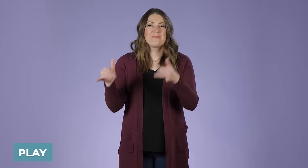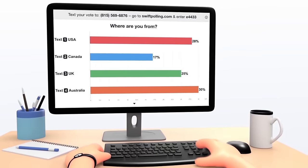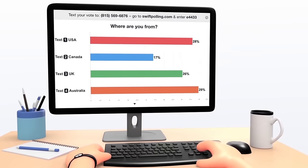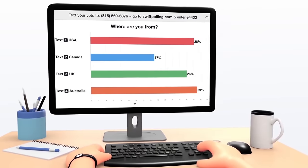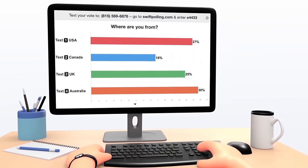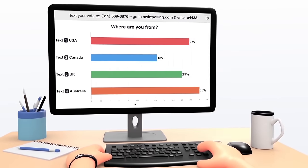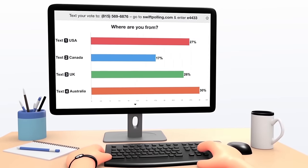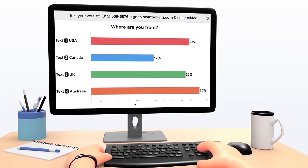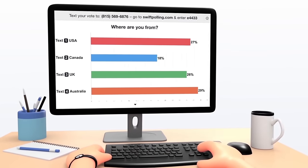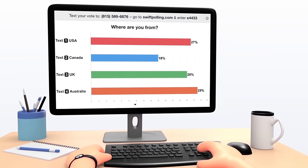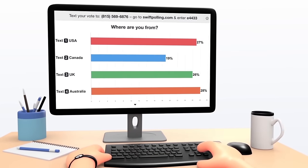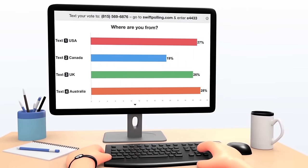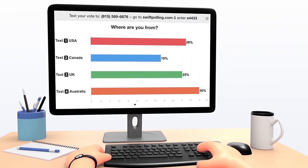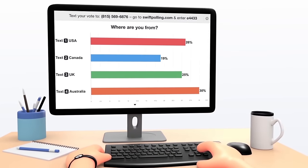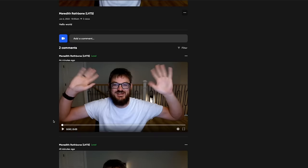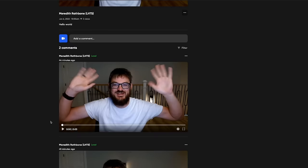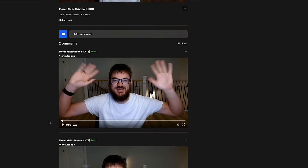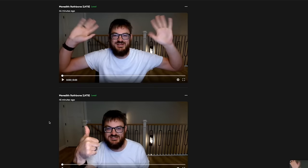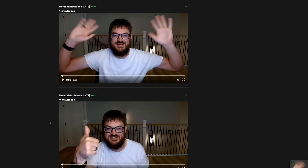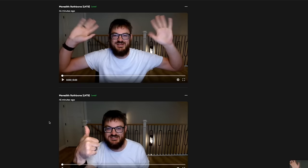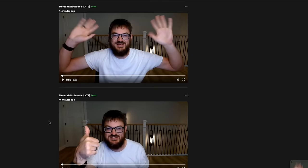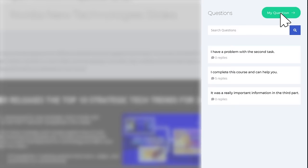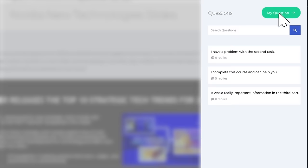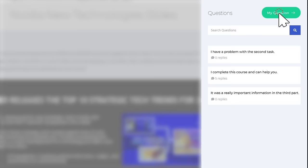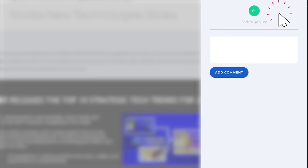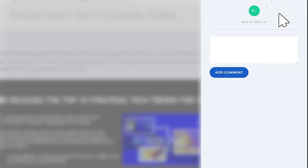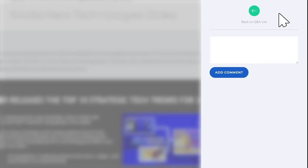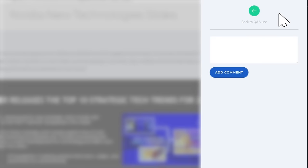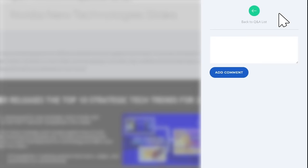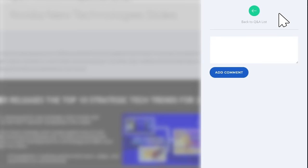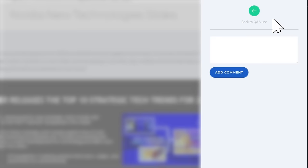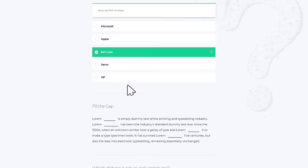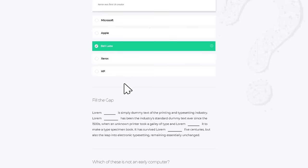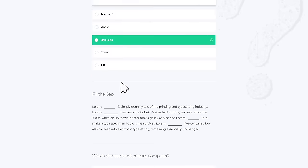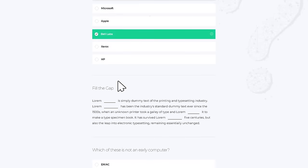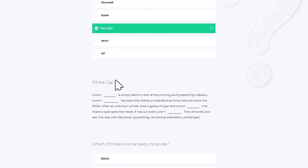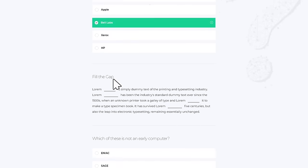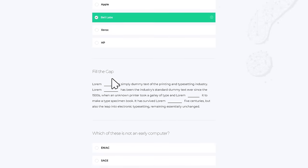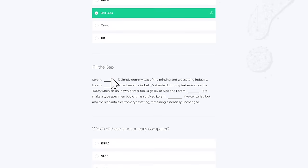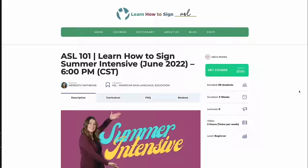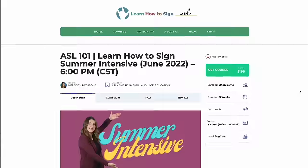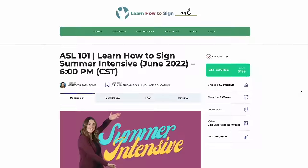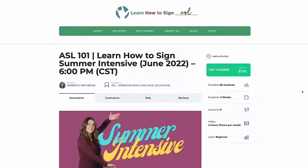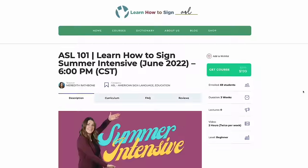later switch to responses. So, be sure to watch the entire video so you get the complete lesson.